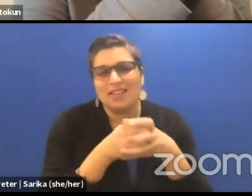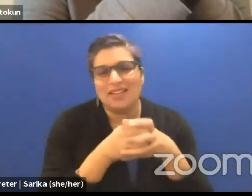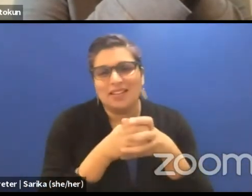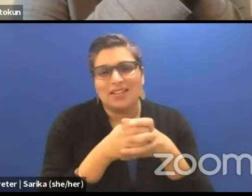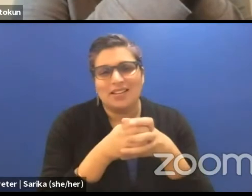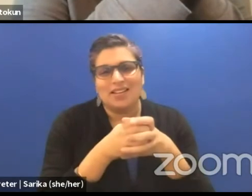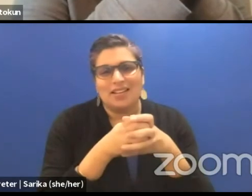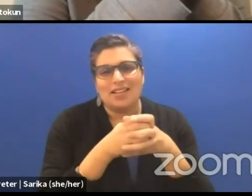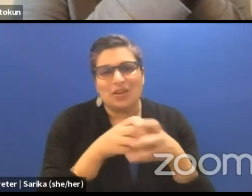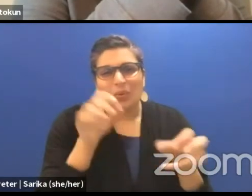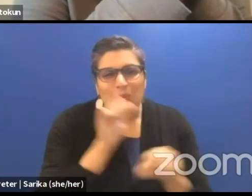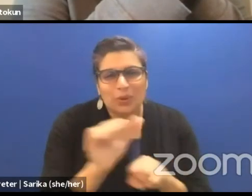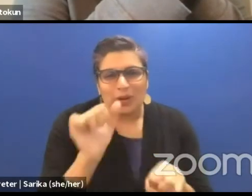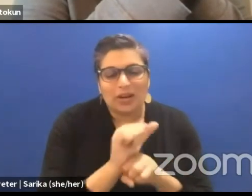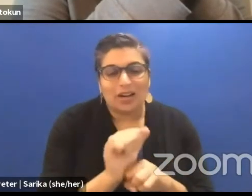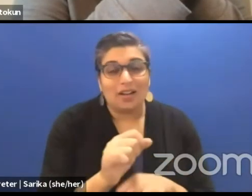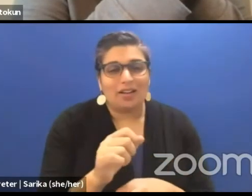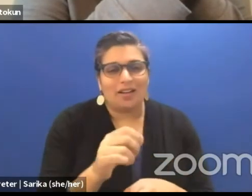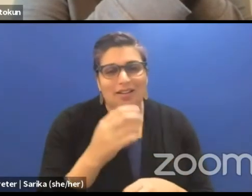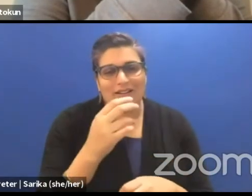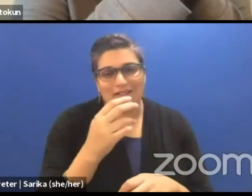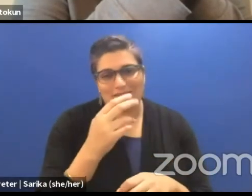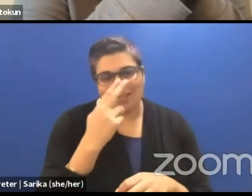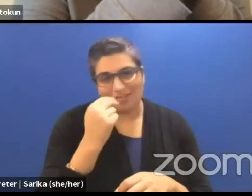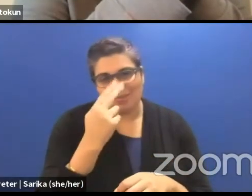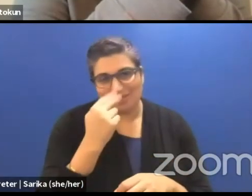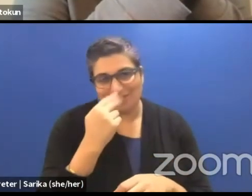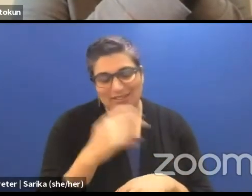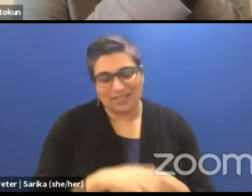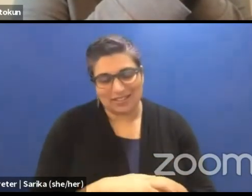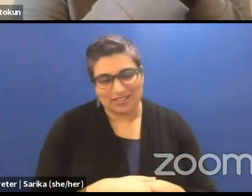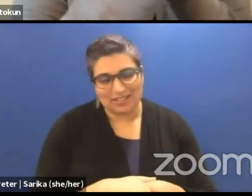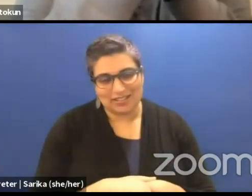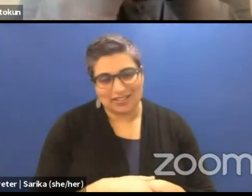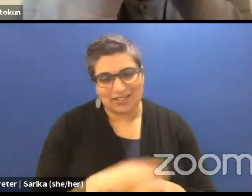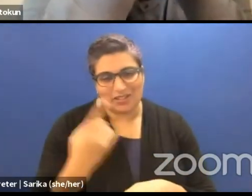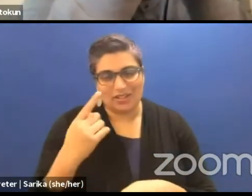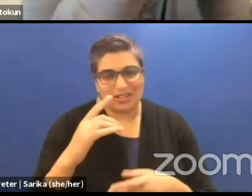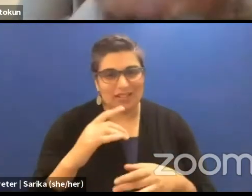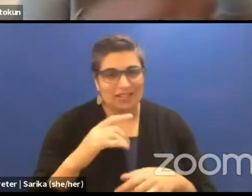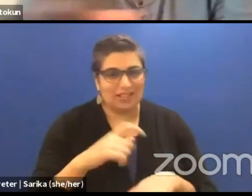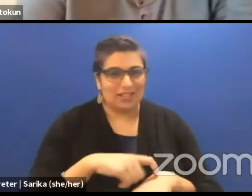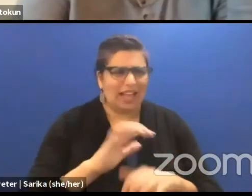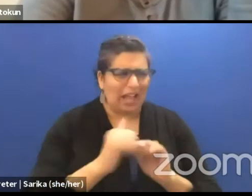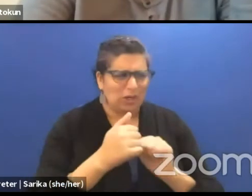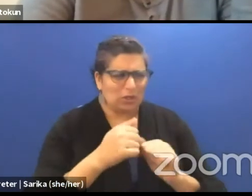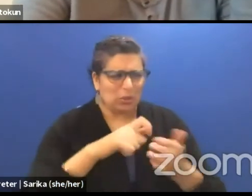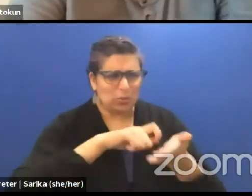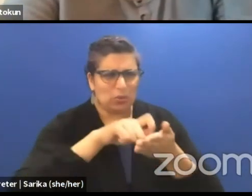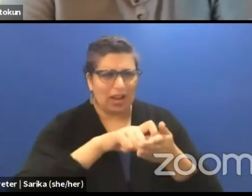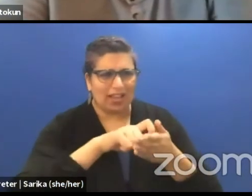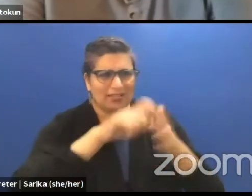And once, it a funny story but it's actually true, once they said, "So how do you write the credits "when you're writing in the program notes?